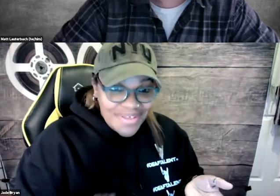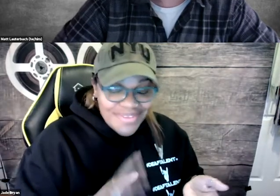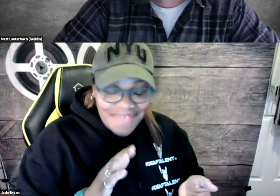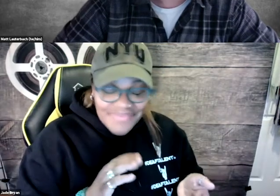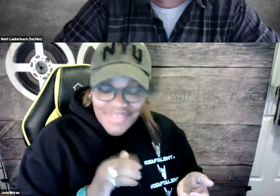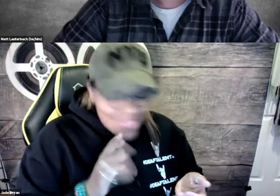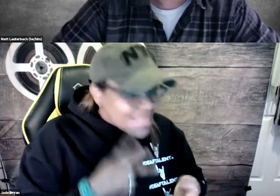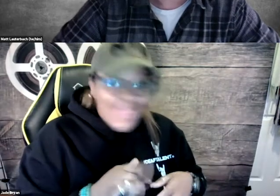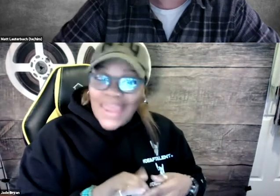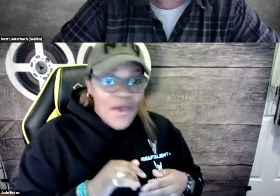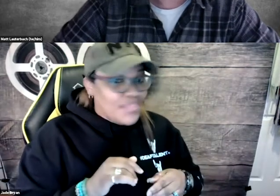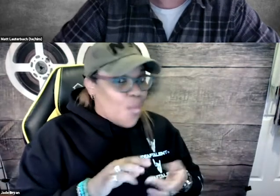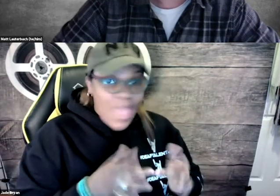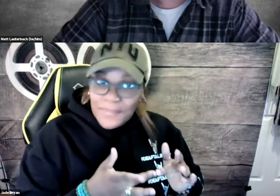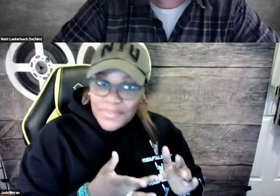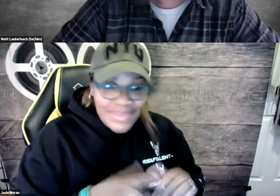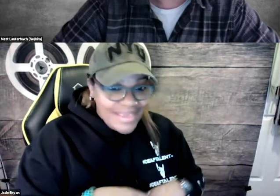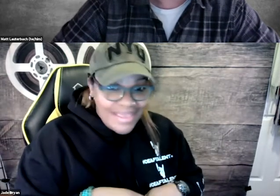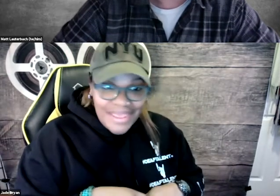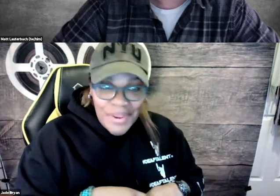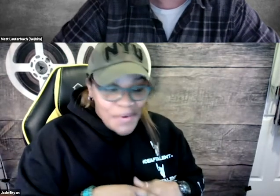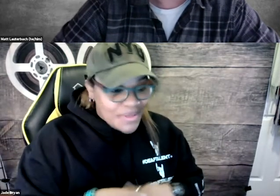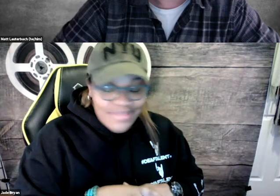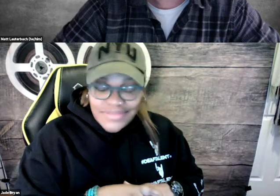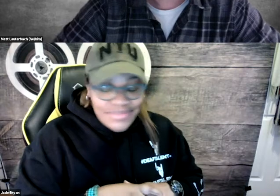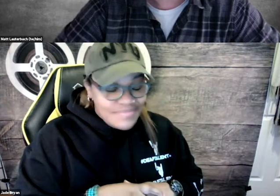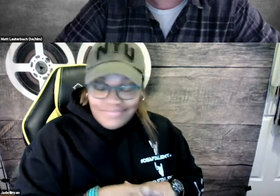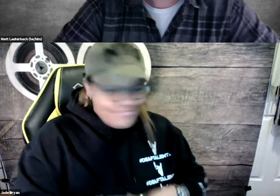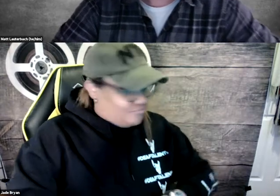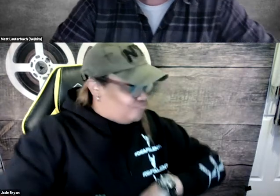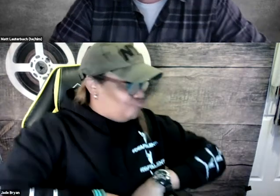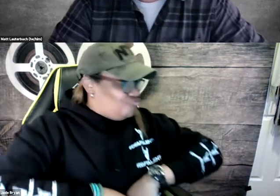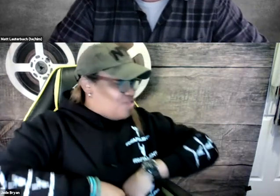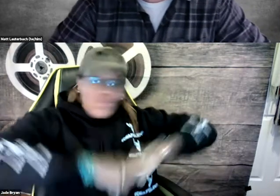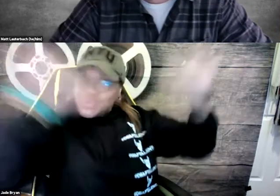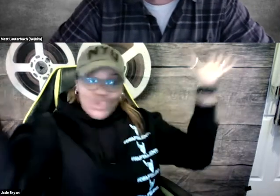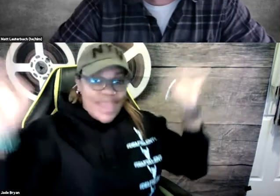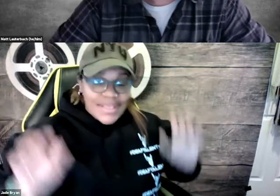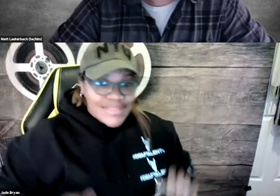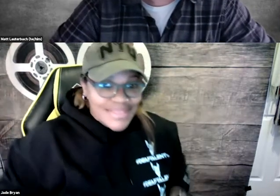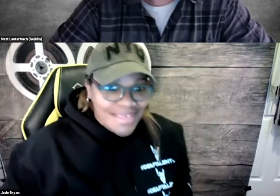(Matt chuckles) I’ve never seen that on the web, you know. Revolutionized.